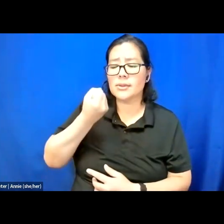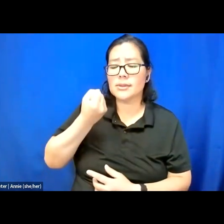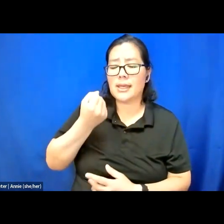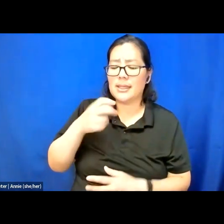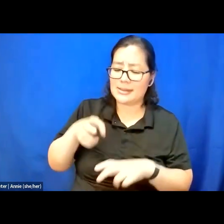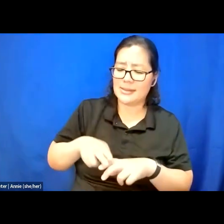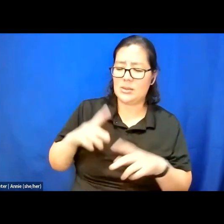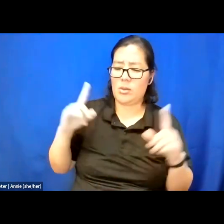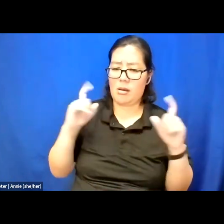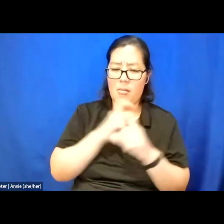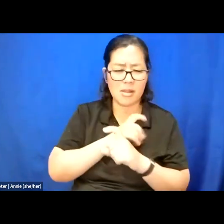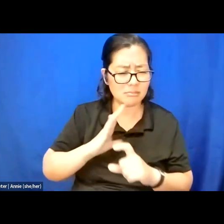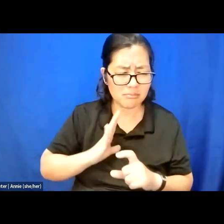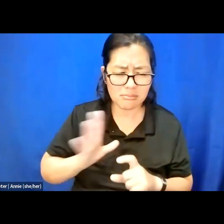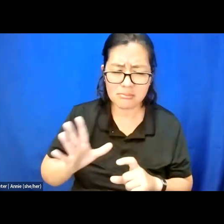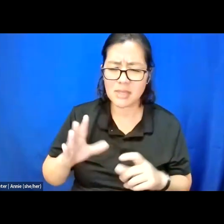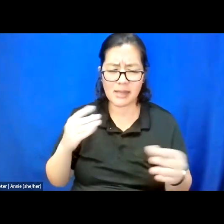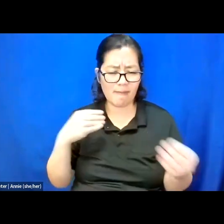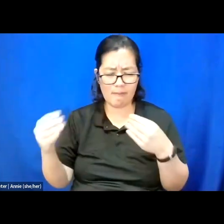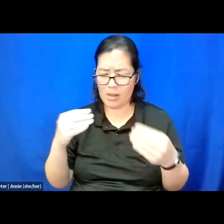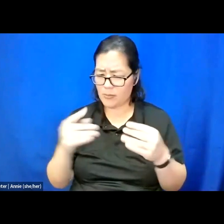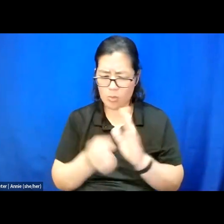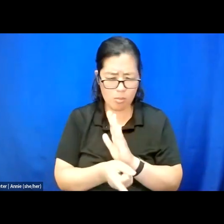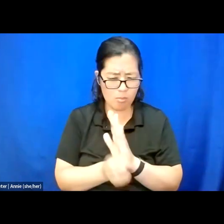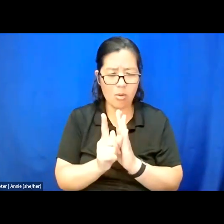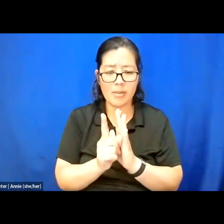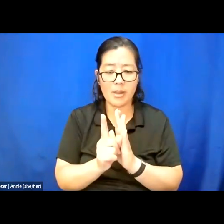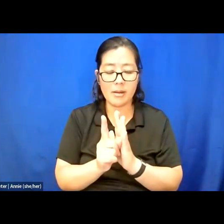is flexible in the moment, and also holds boundaries.